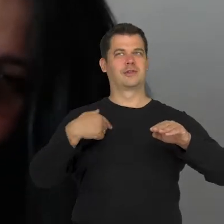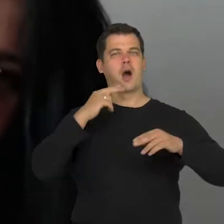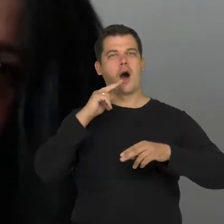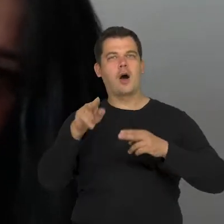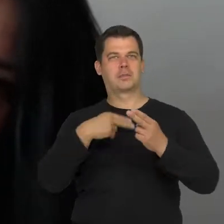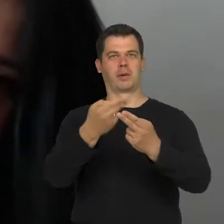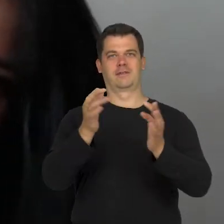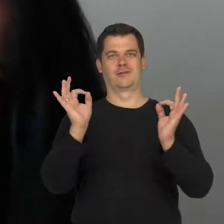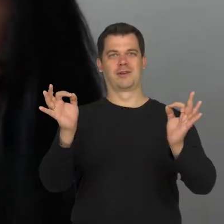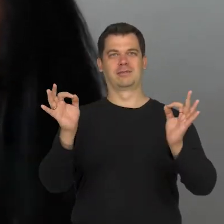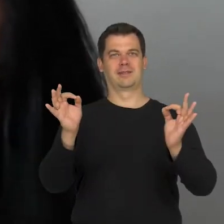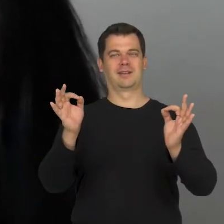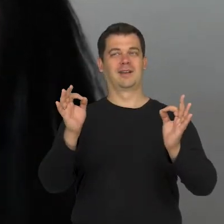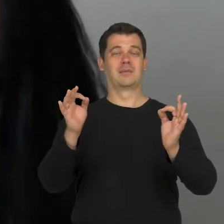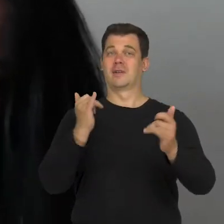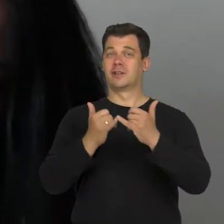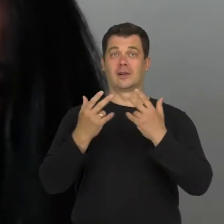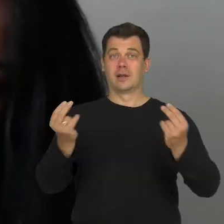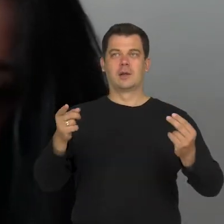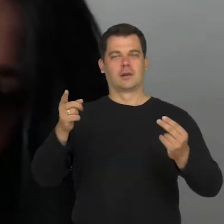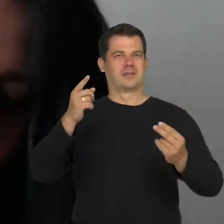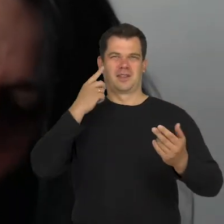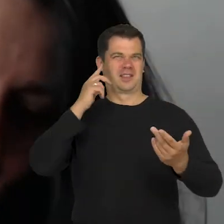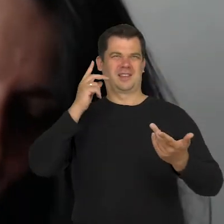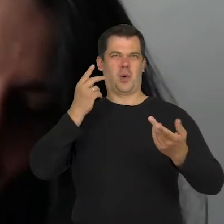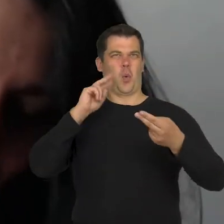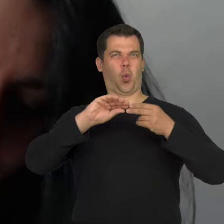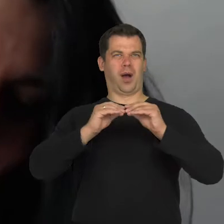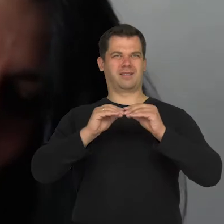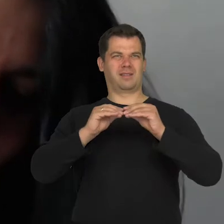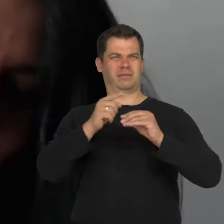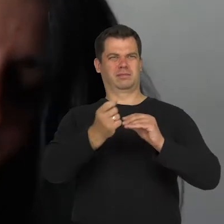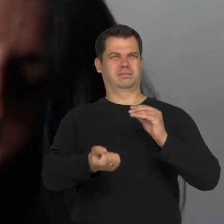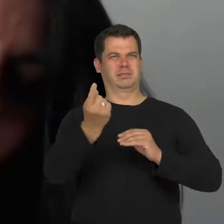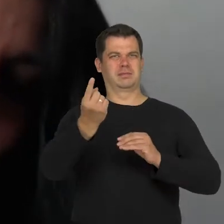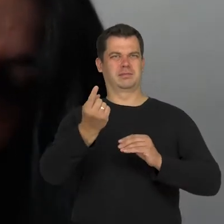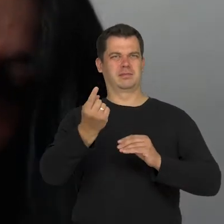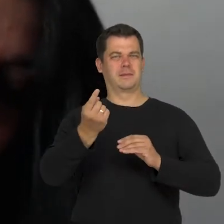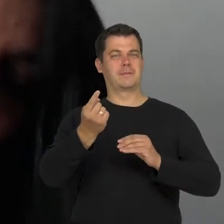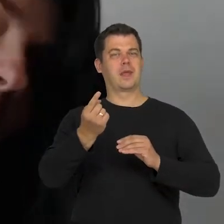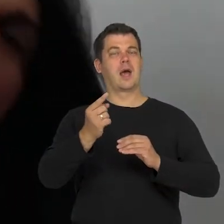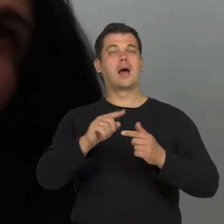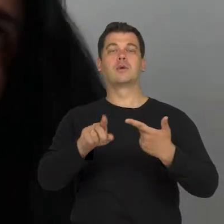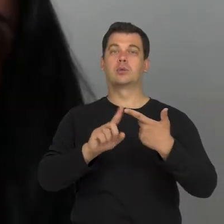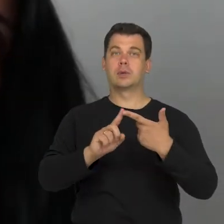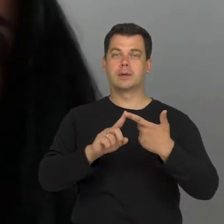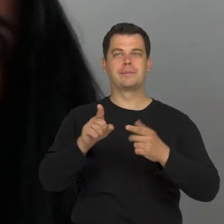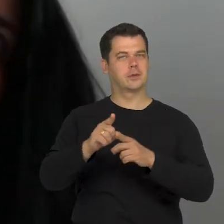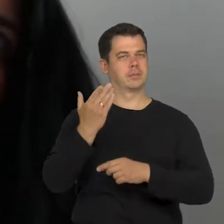otherwise, something won't fin into the logical order of things. Another thing was an interesting moment